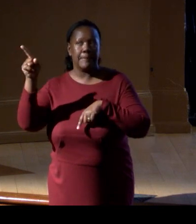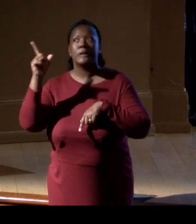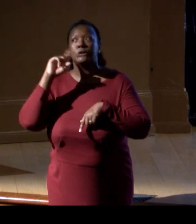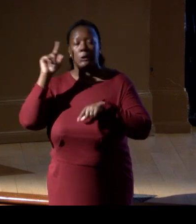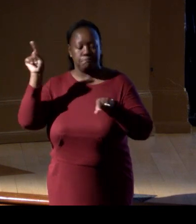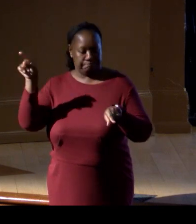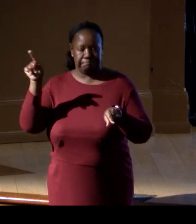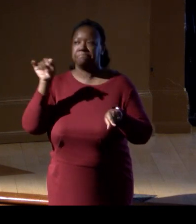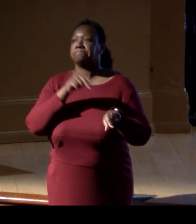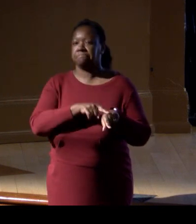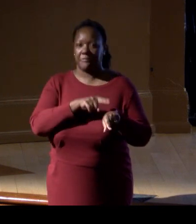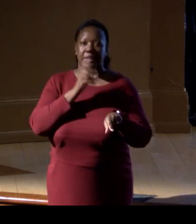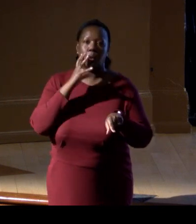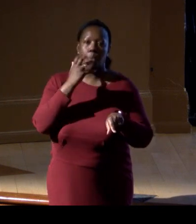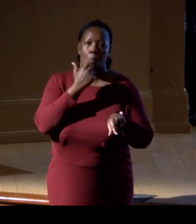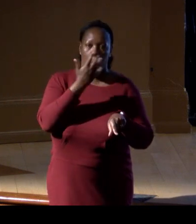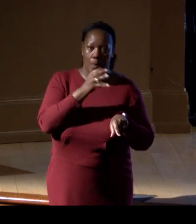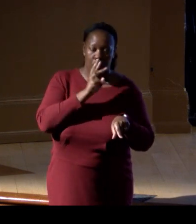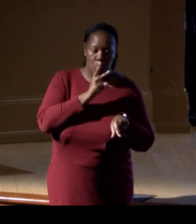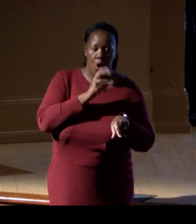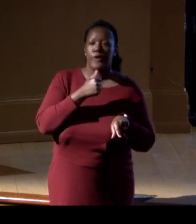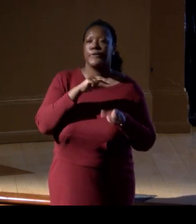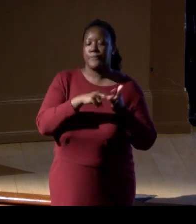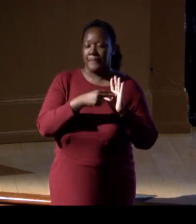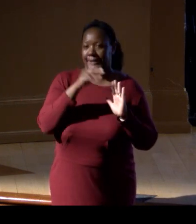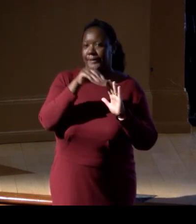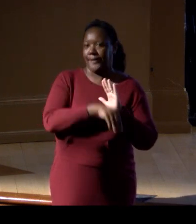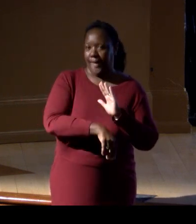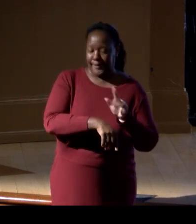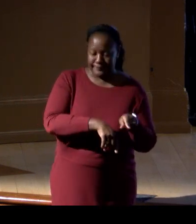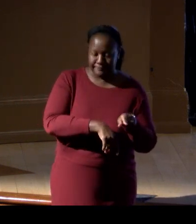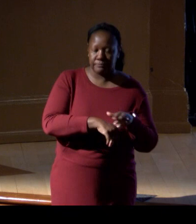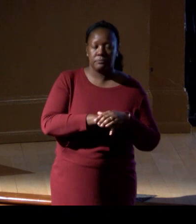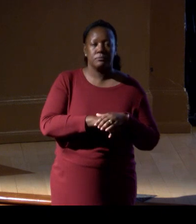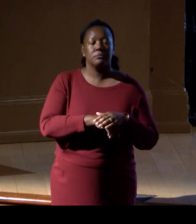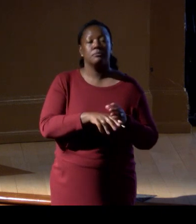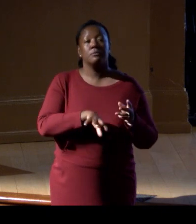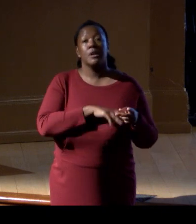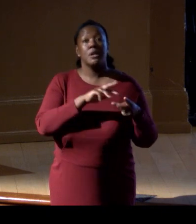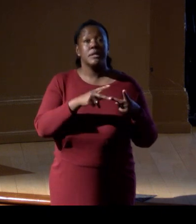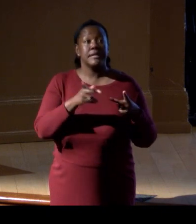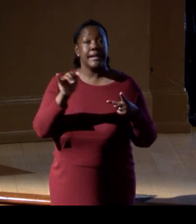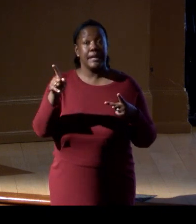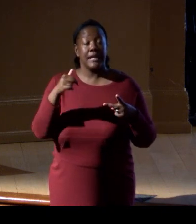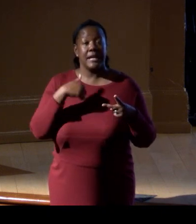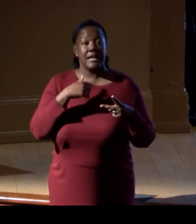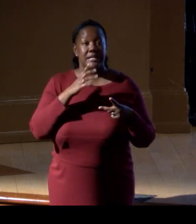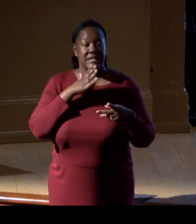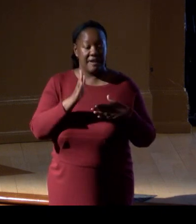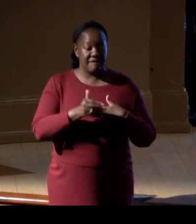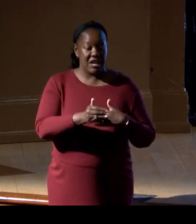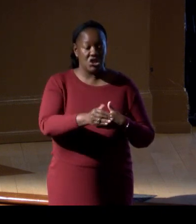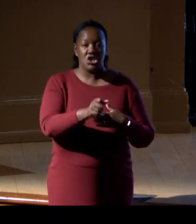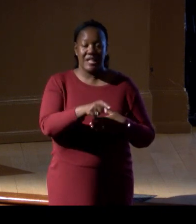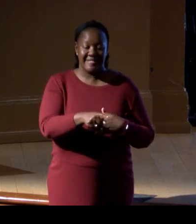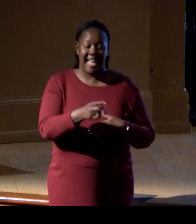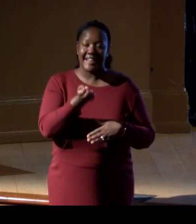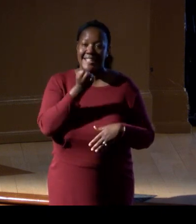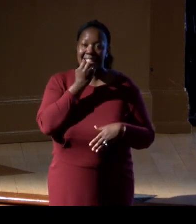Another example is the Southern Line Islands, where the abundance of fish, especially the fish that eat algae, the parrotfish,